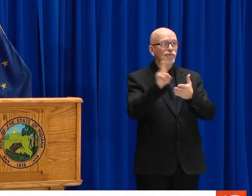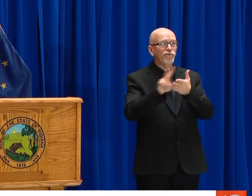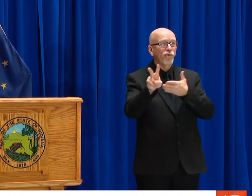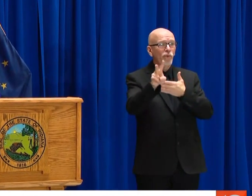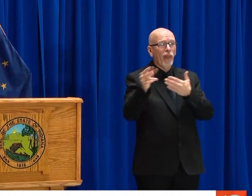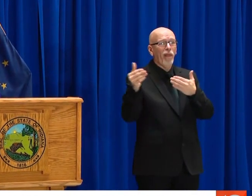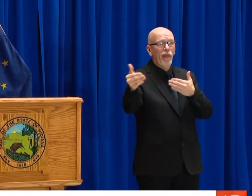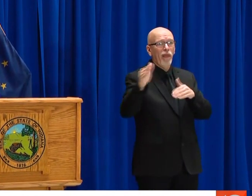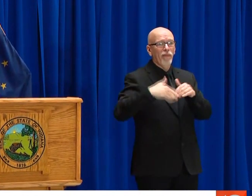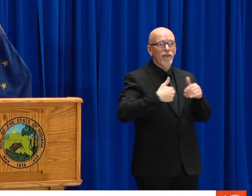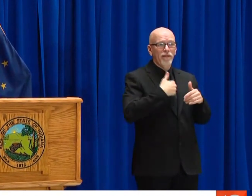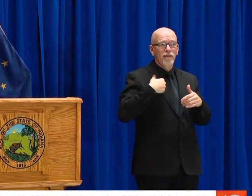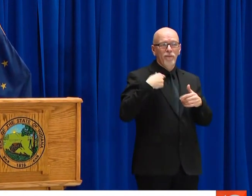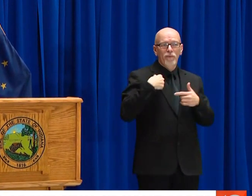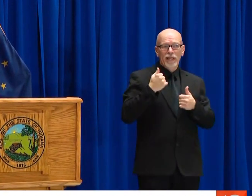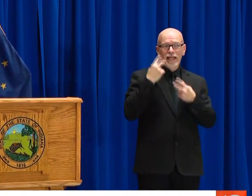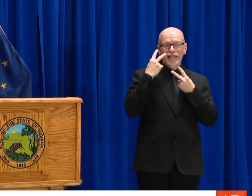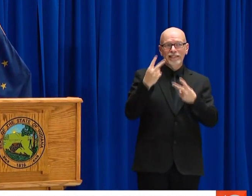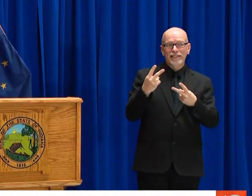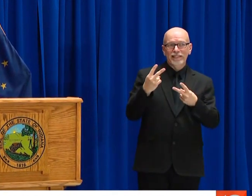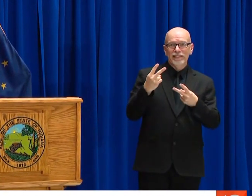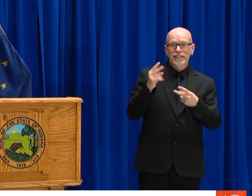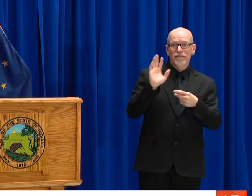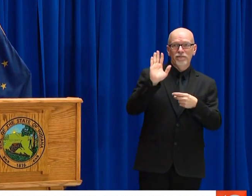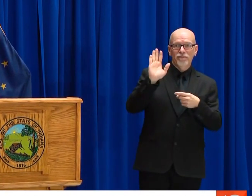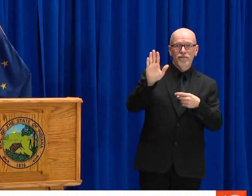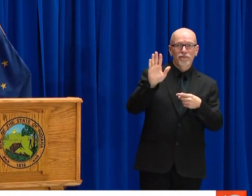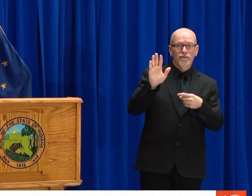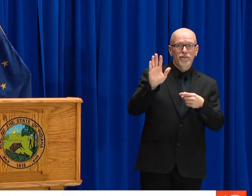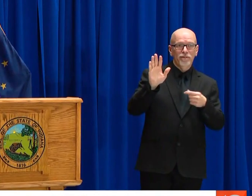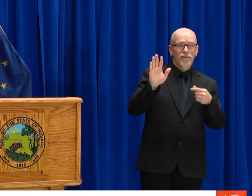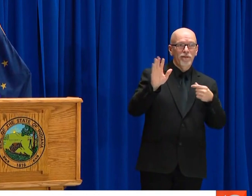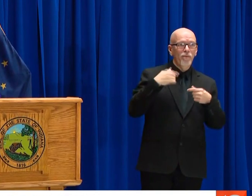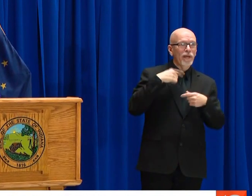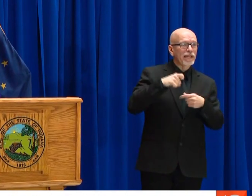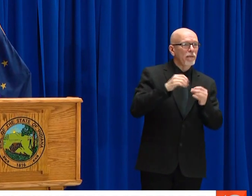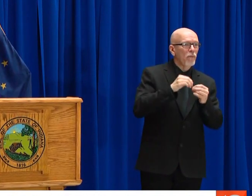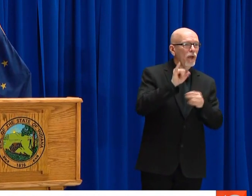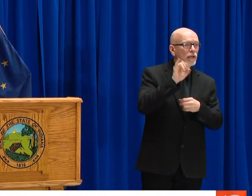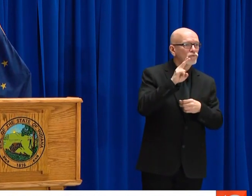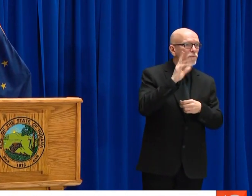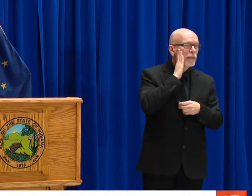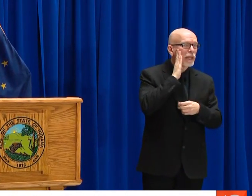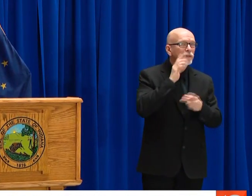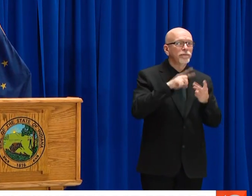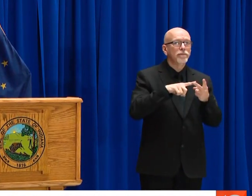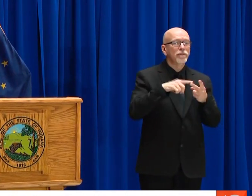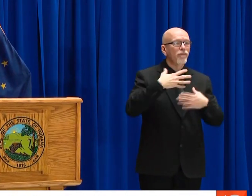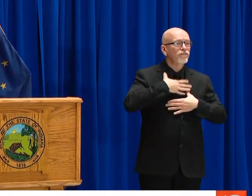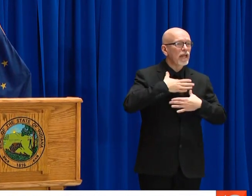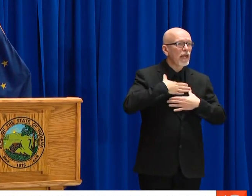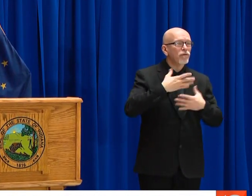AT CITIES AND OTHER AREAS OF THE UNITED STATES THAT ARE PROBABLY A COUPLE WEEKS AHEAD OF US, AND